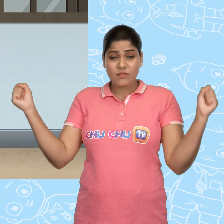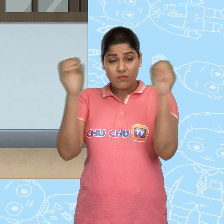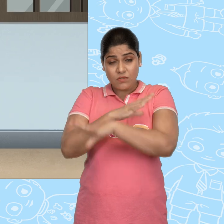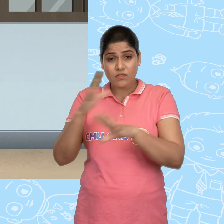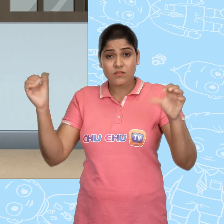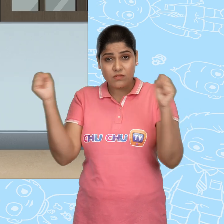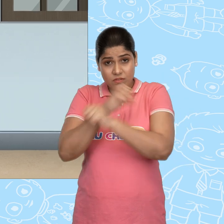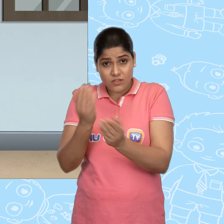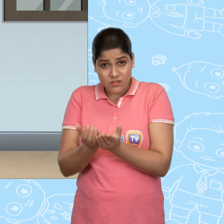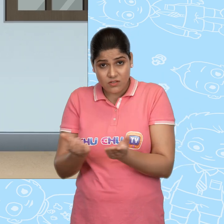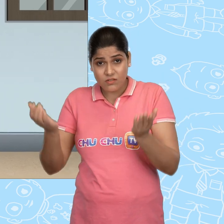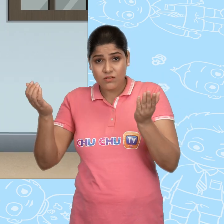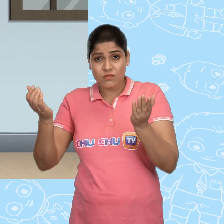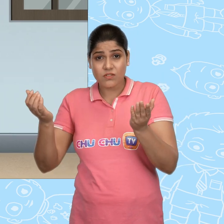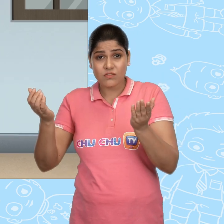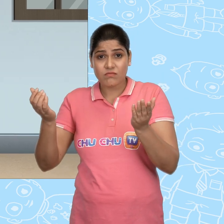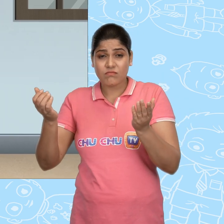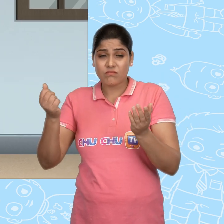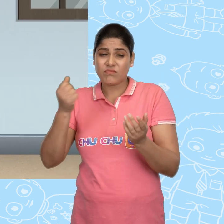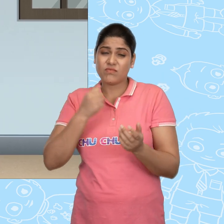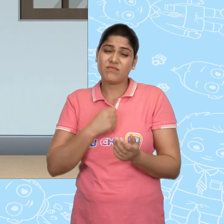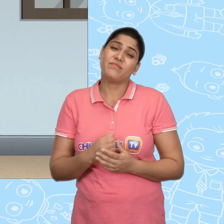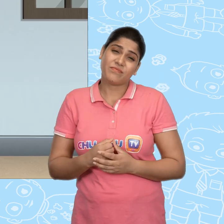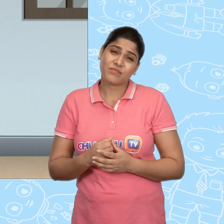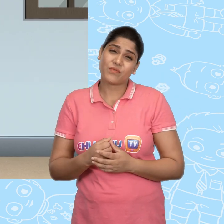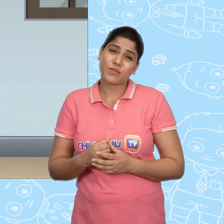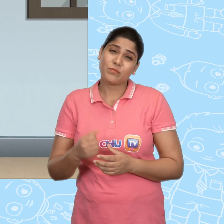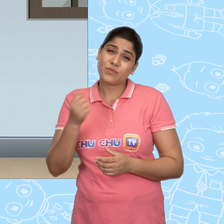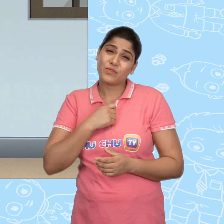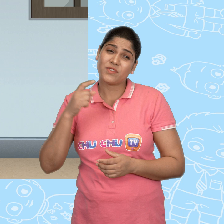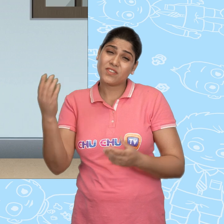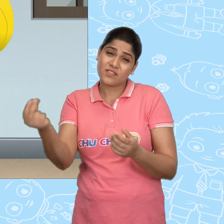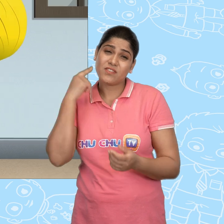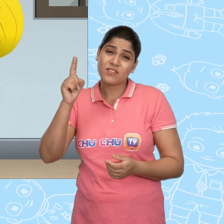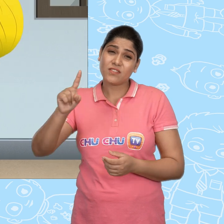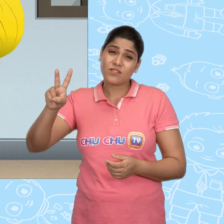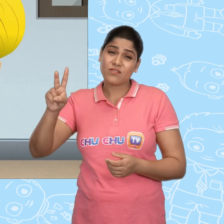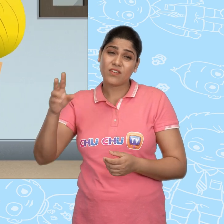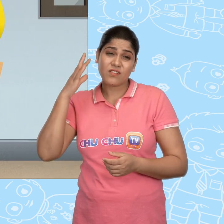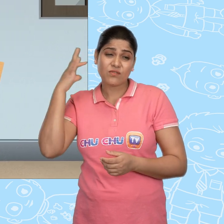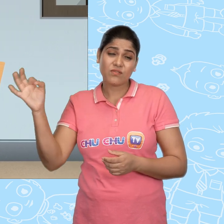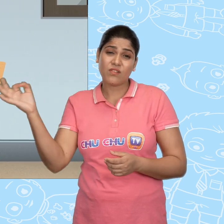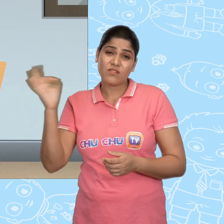Magical bowl, magical bowl, please give me a dozen coins made of gold